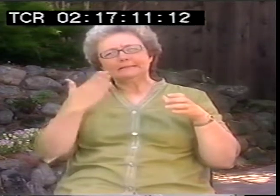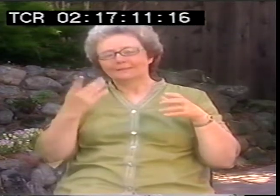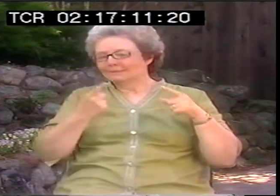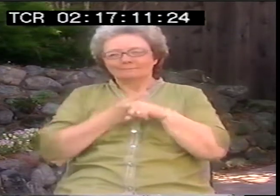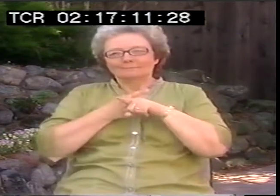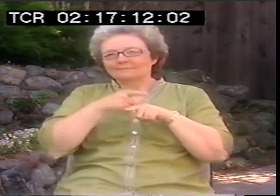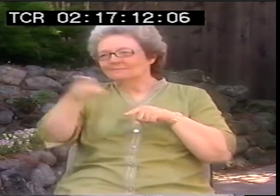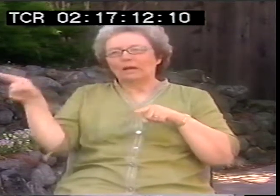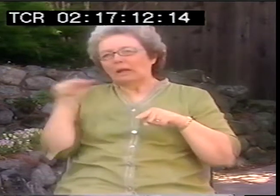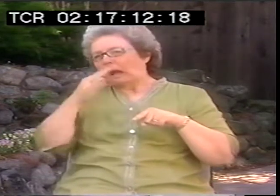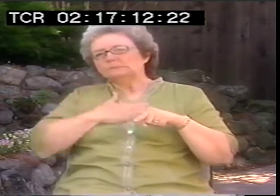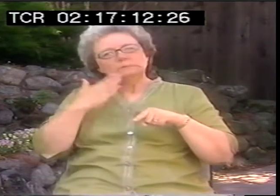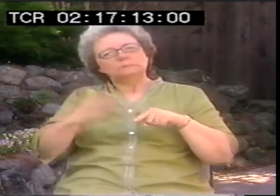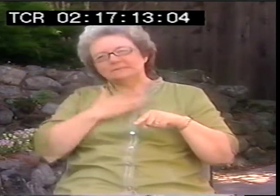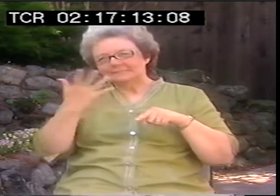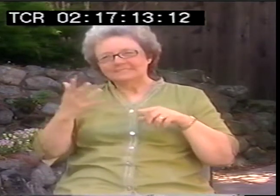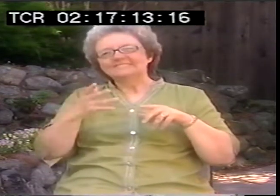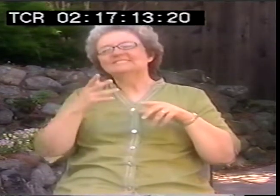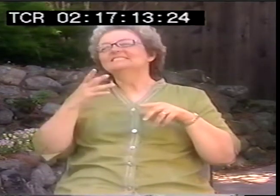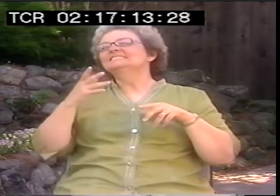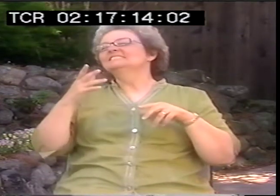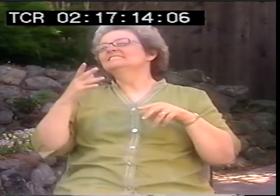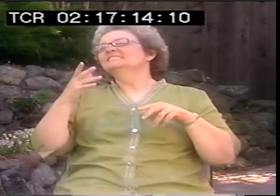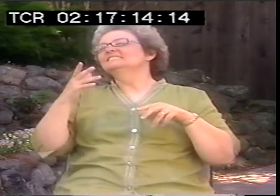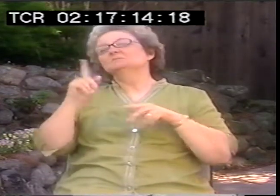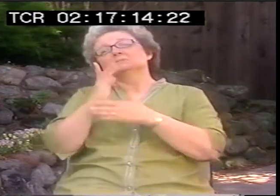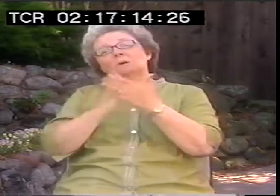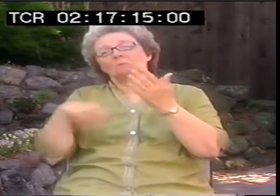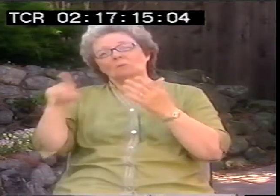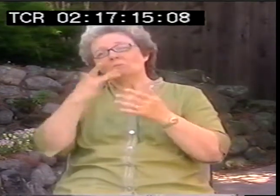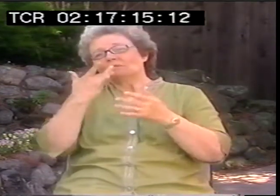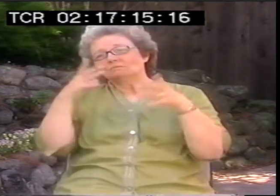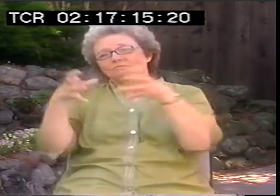And it seemed like a lot of folks weren't happy with this.